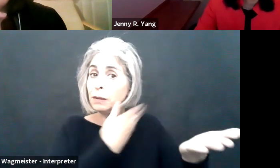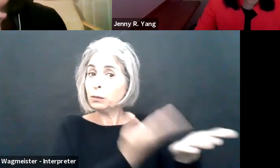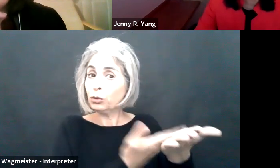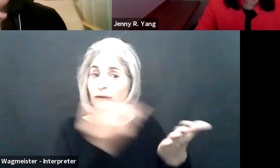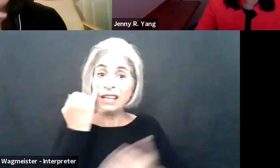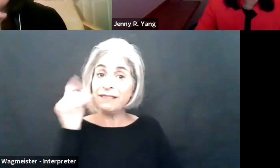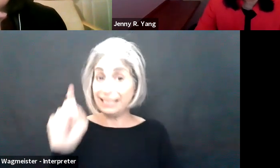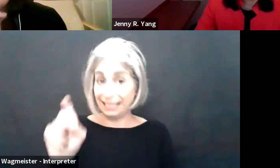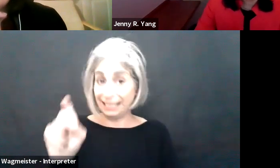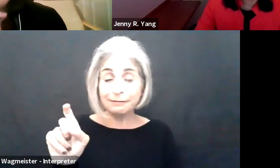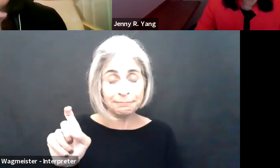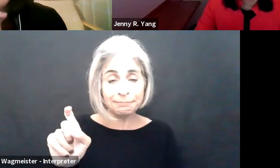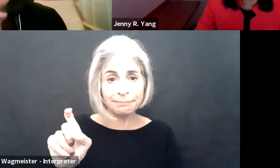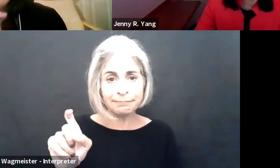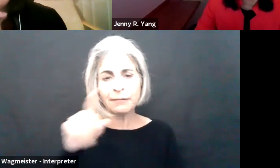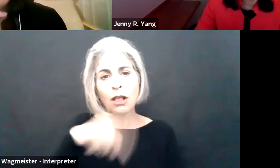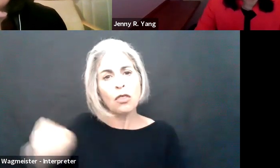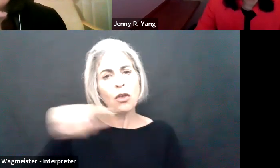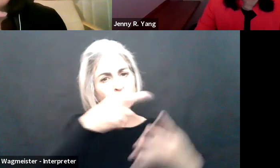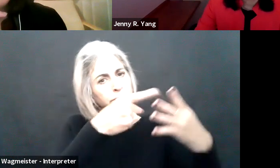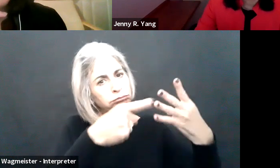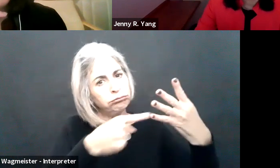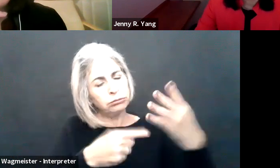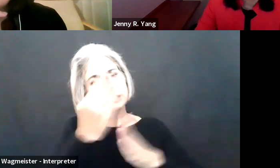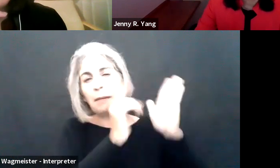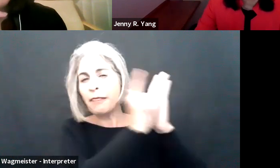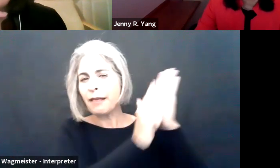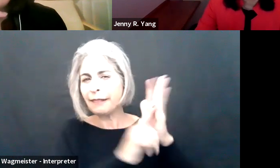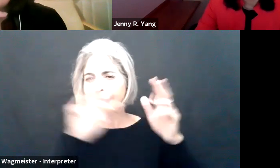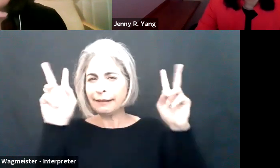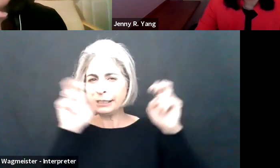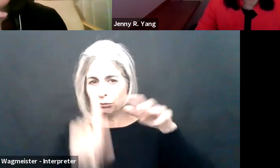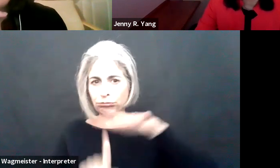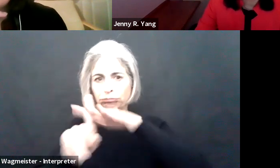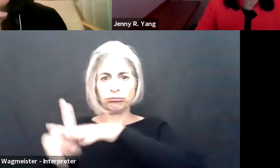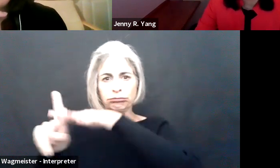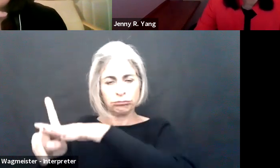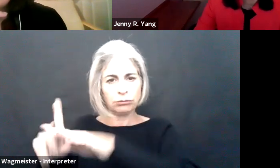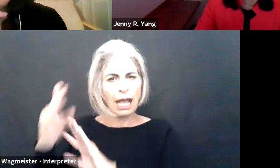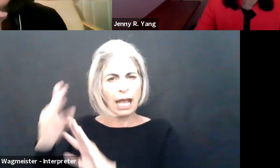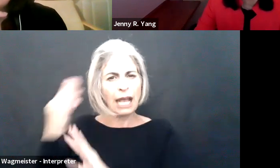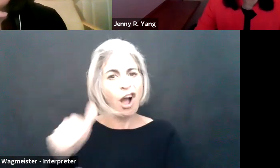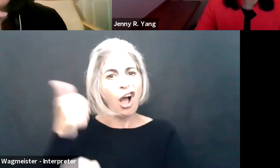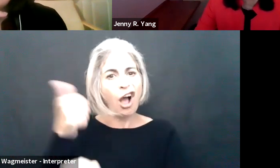And the employer can request medical documentation if needed. So those are a couple of the, you know, legal issues coming up, and I know there